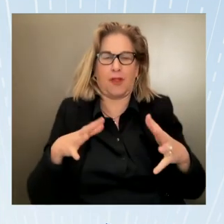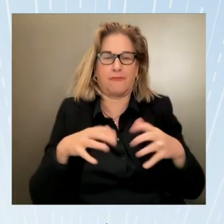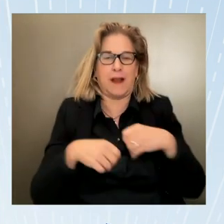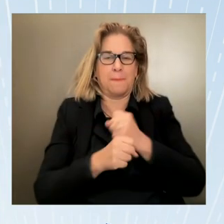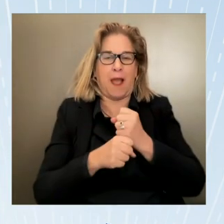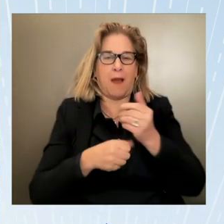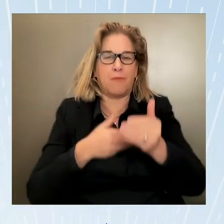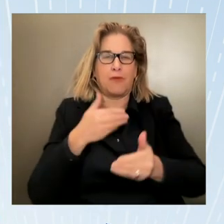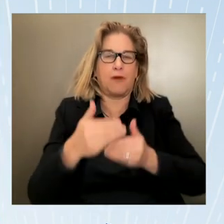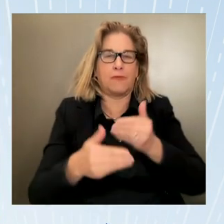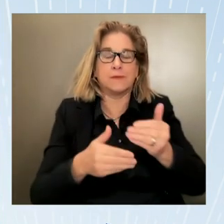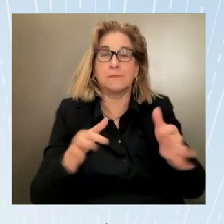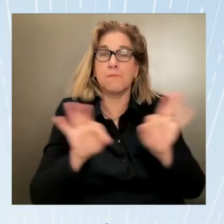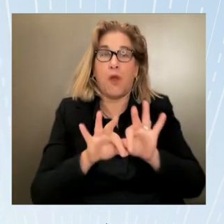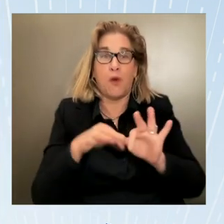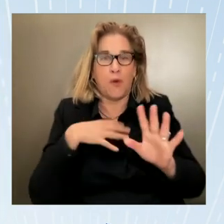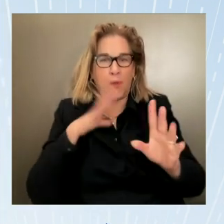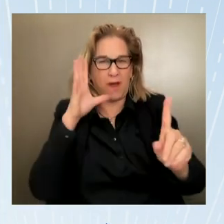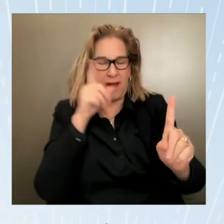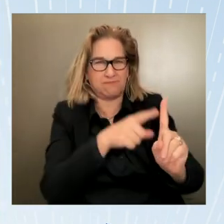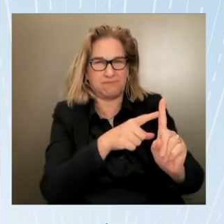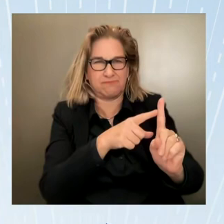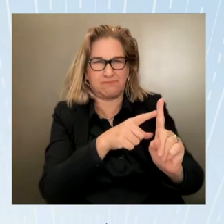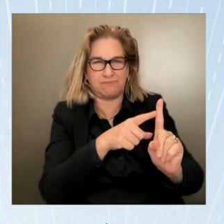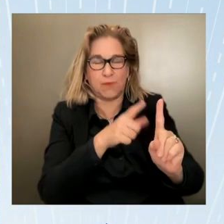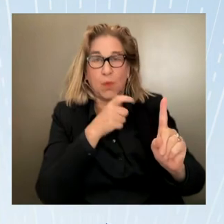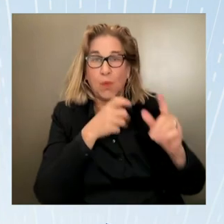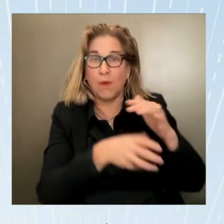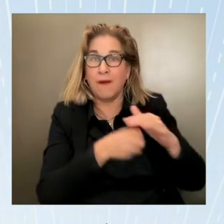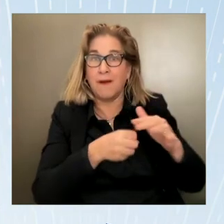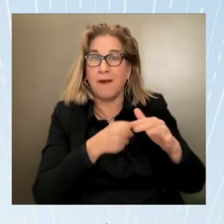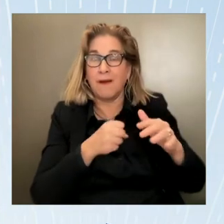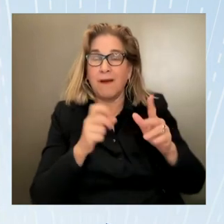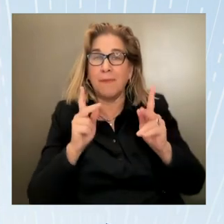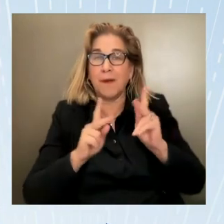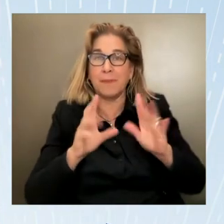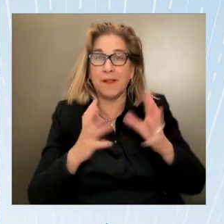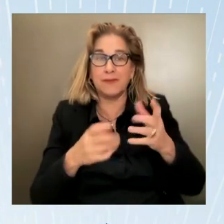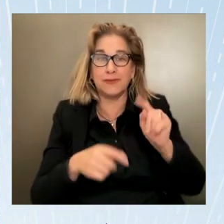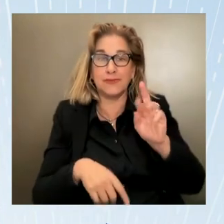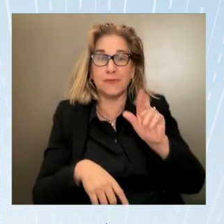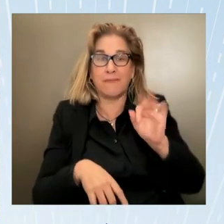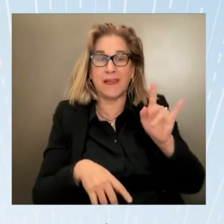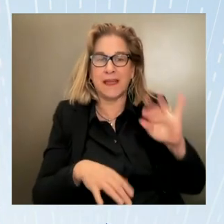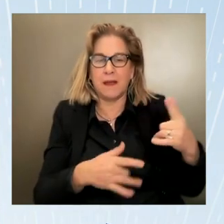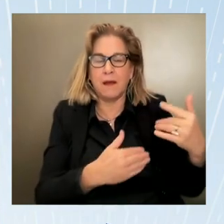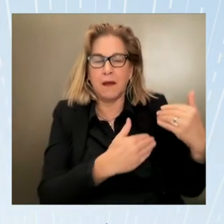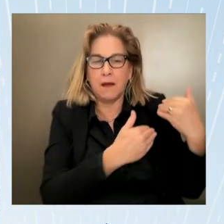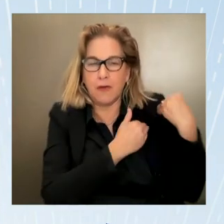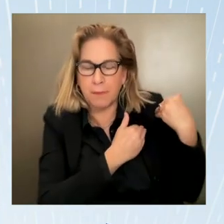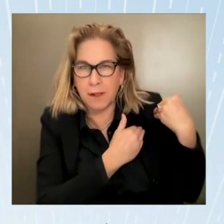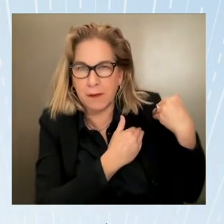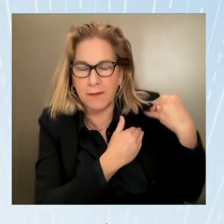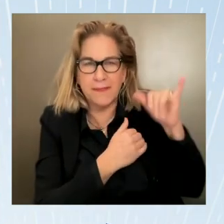continue with the support of pretty much everyone around this table in this room and folks who are